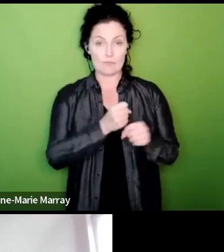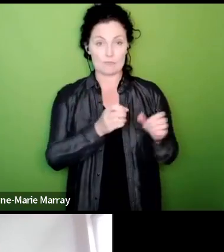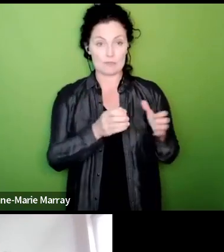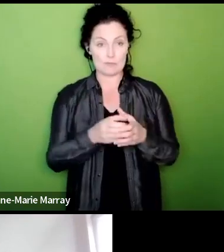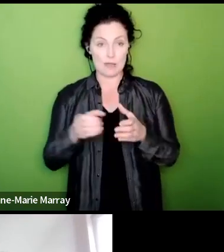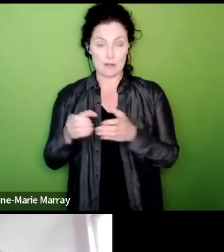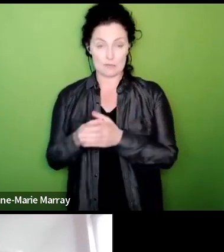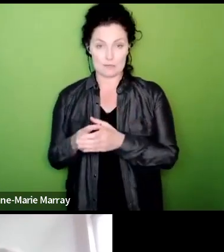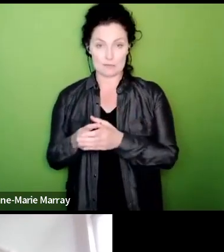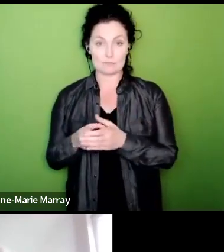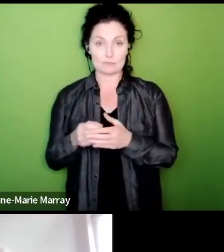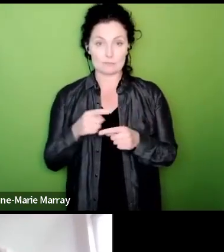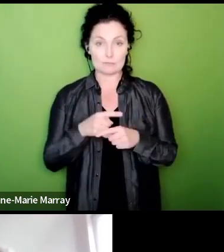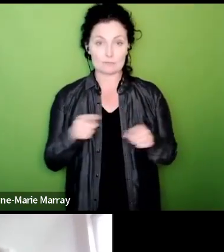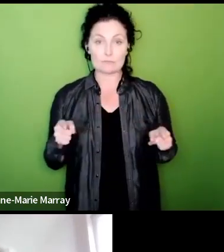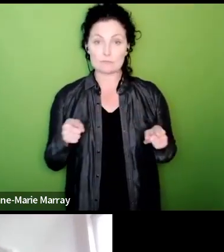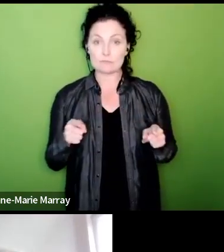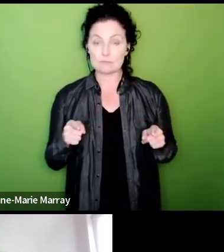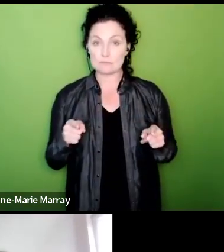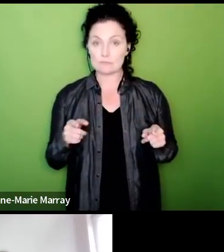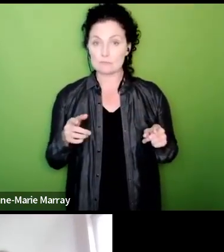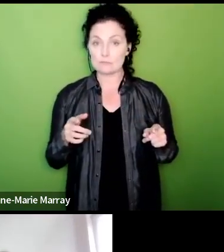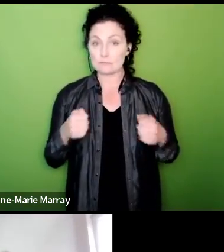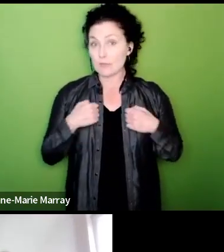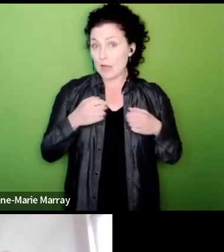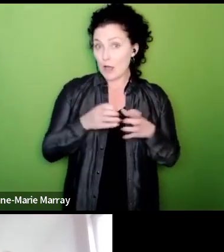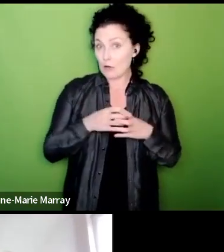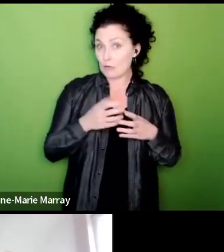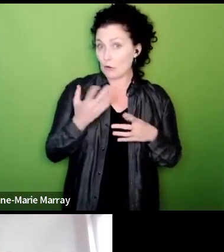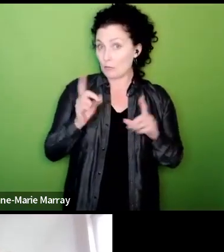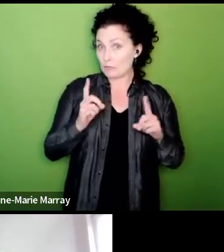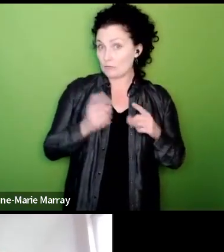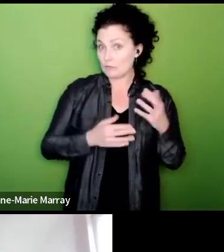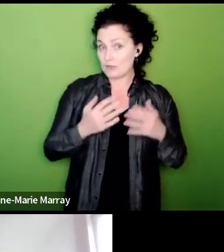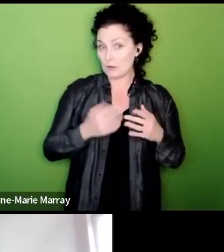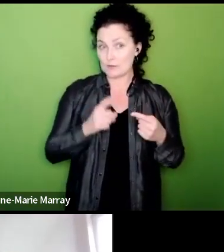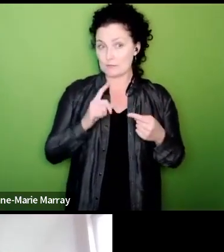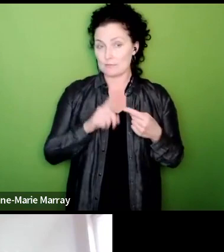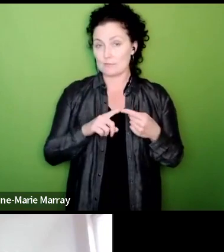government departments saying how did our group do so starting off then with the Ministry of Defence